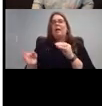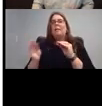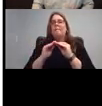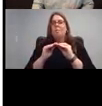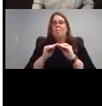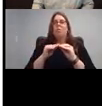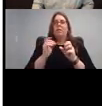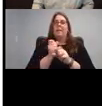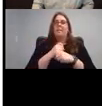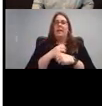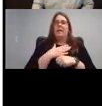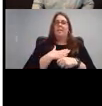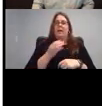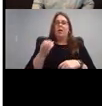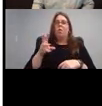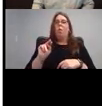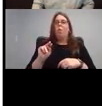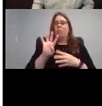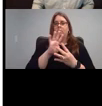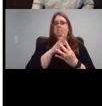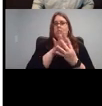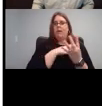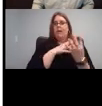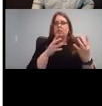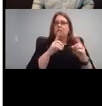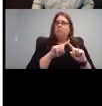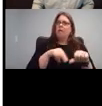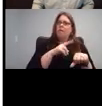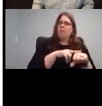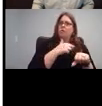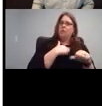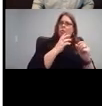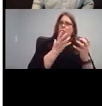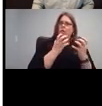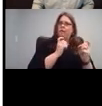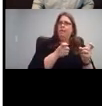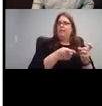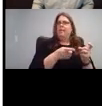I just wanted to give them credit, those contributors for all their hard work.